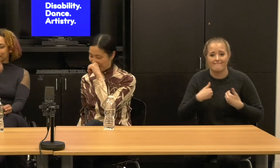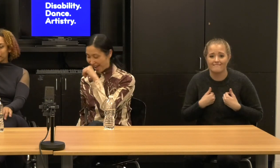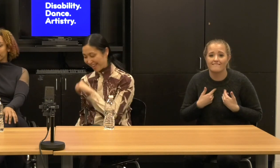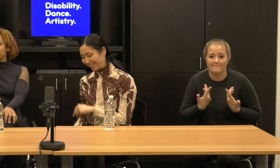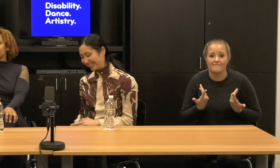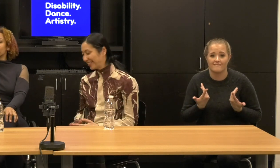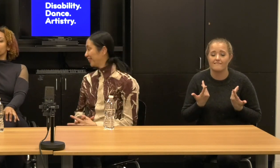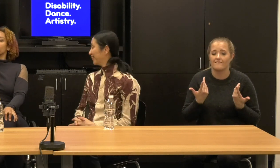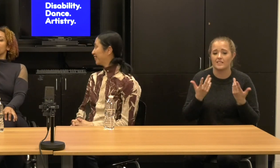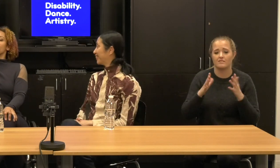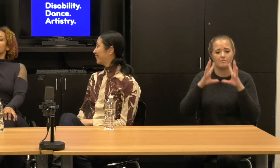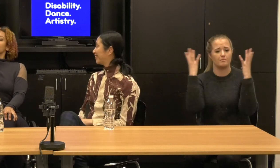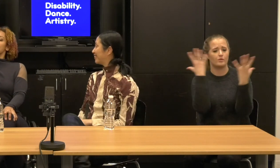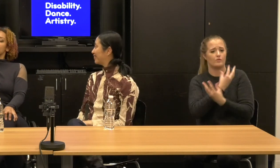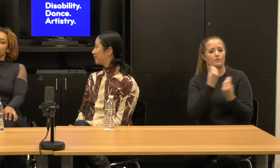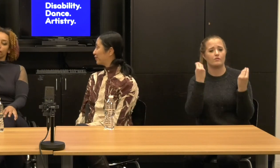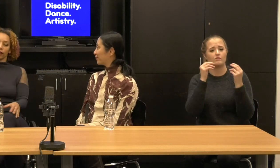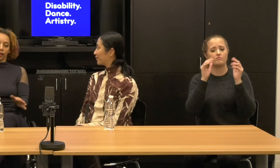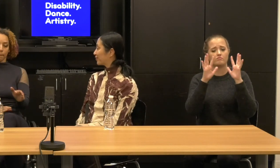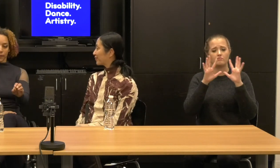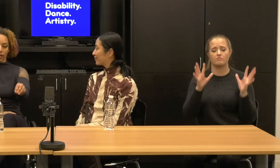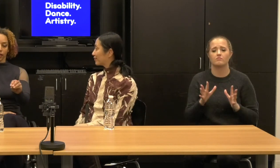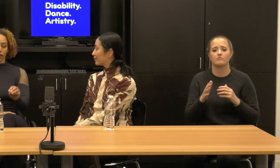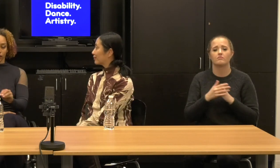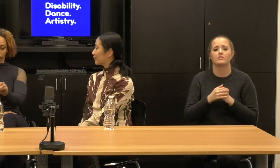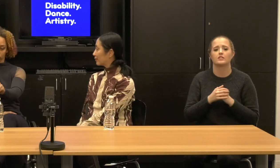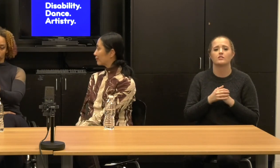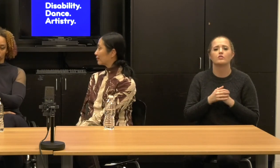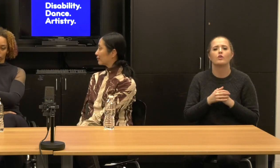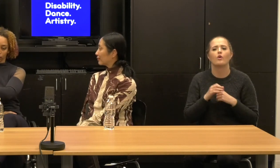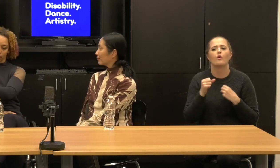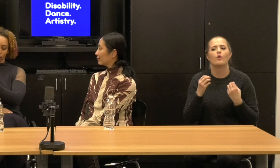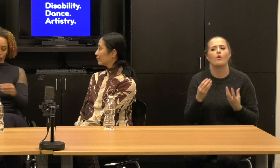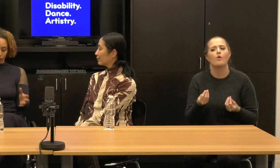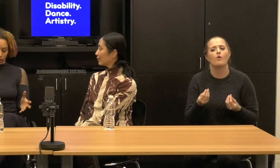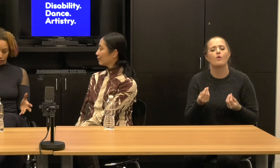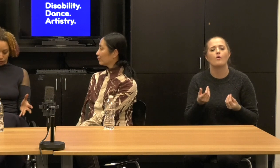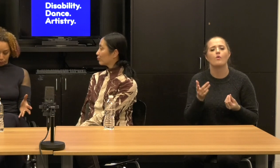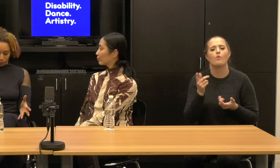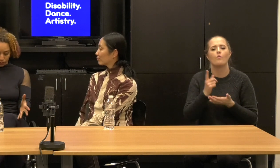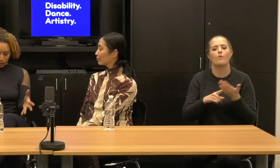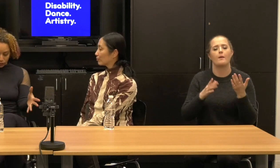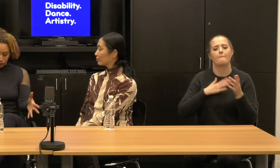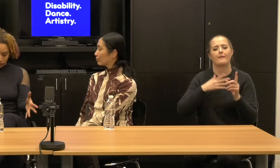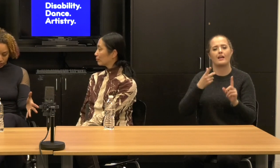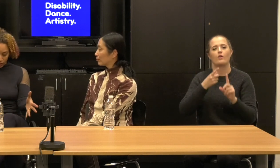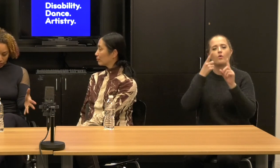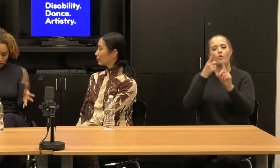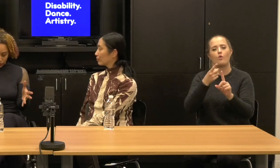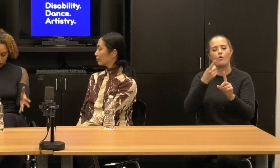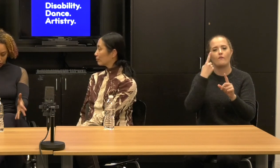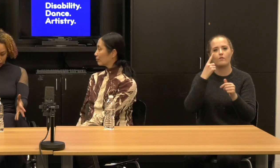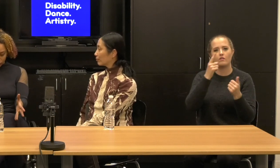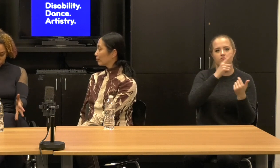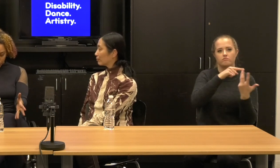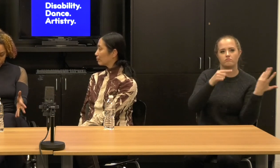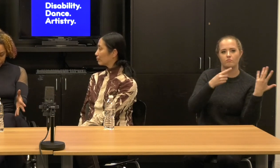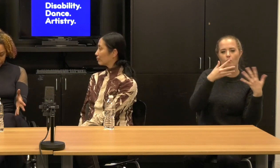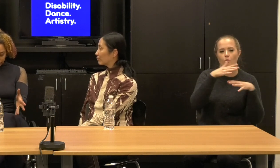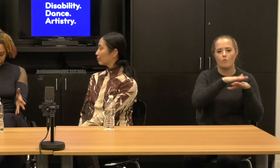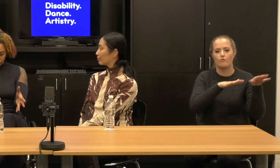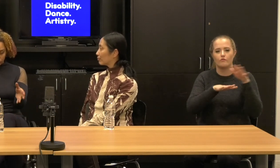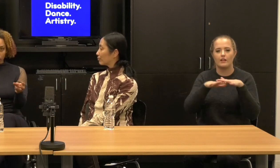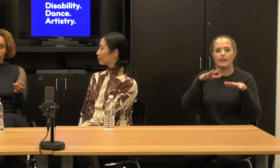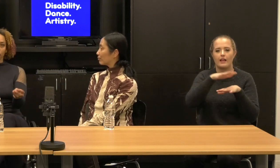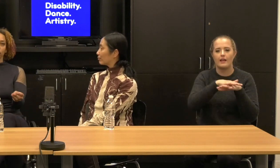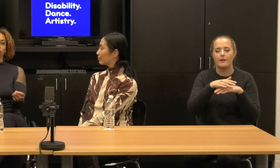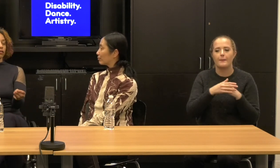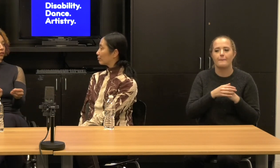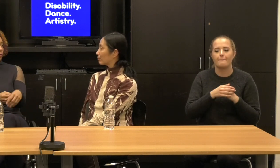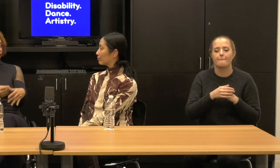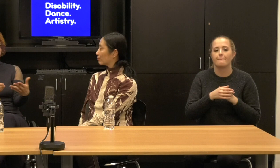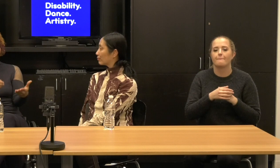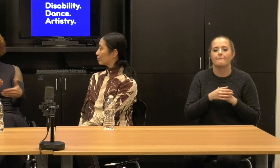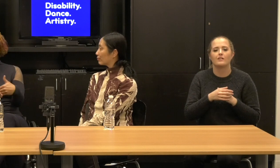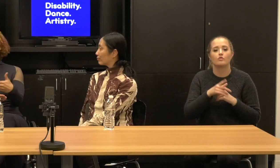So the move that I am making on all of these fronts is not to argue for equality, equity